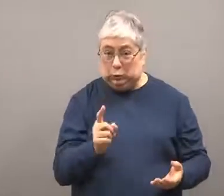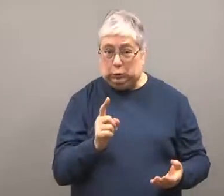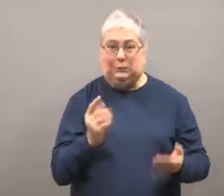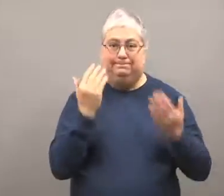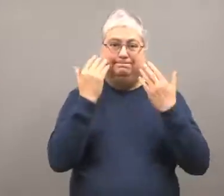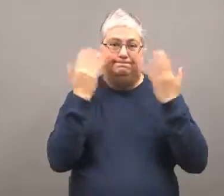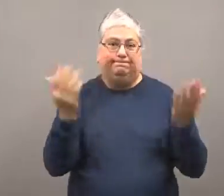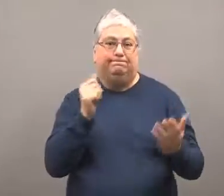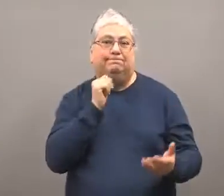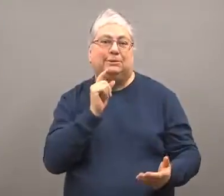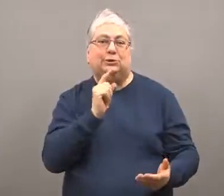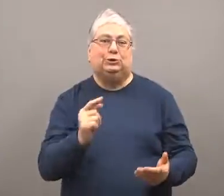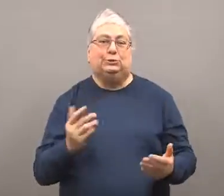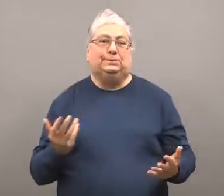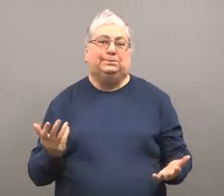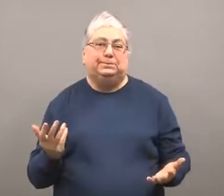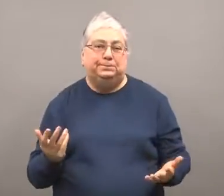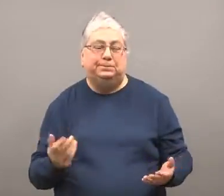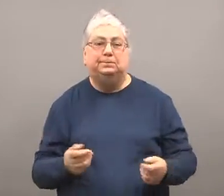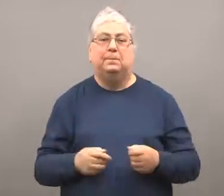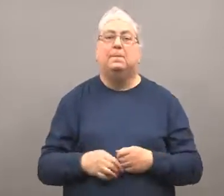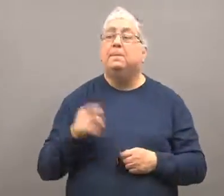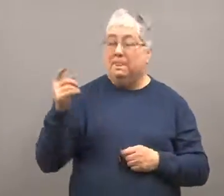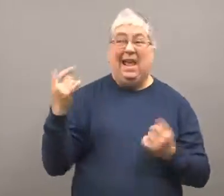Whether that's true or not isn't certain.